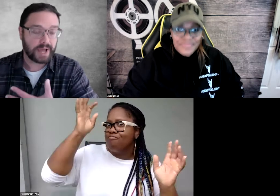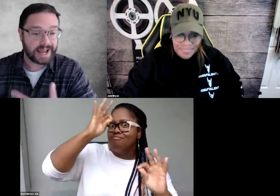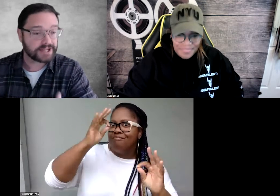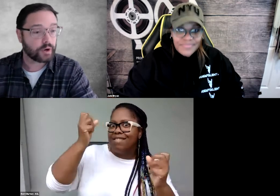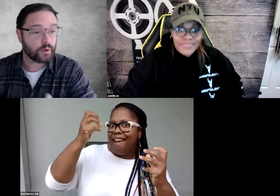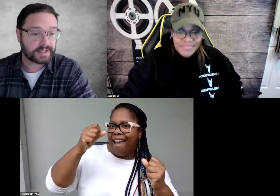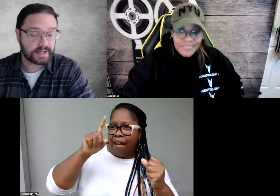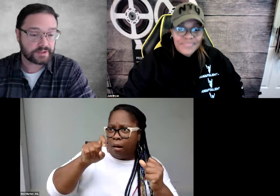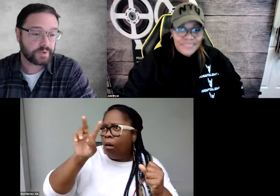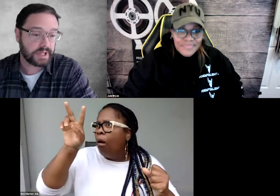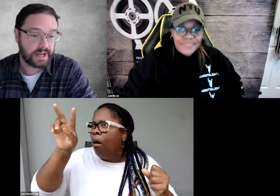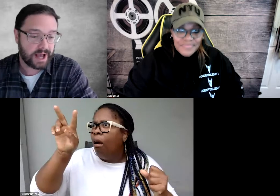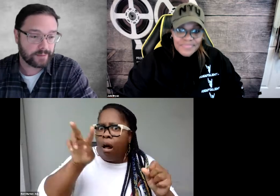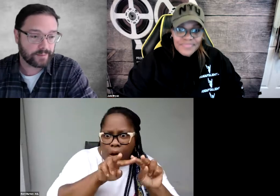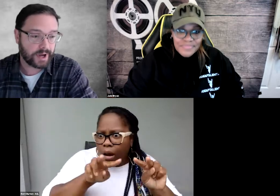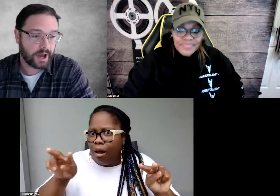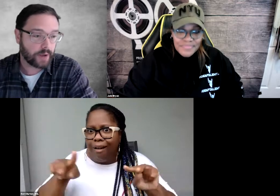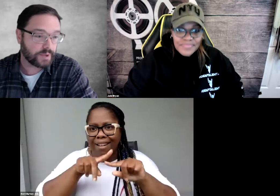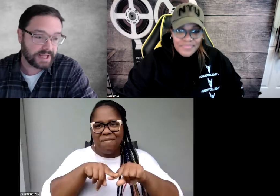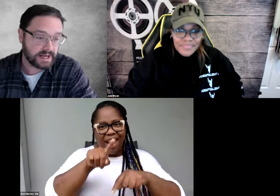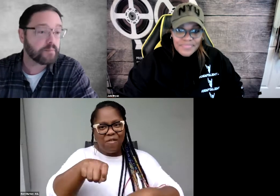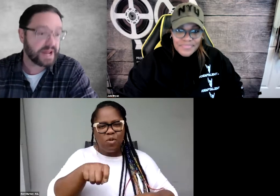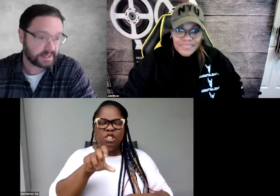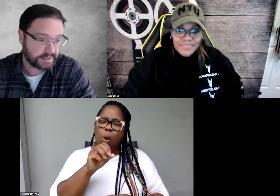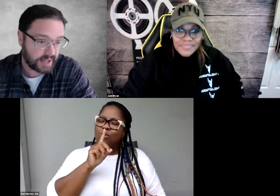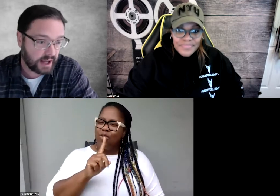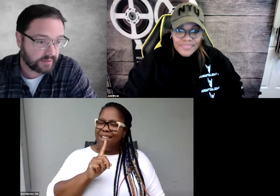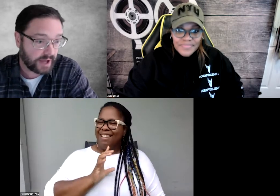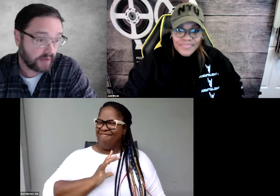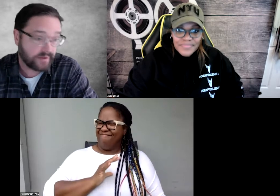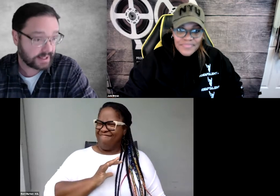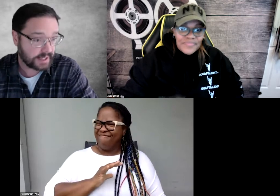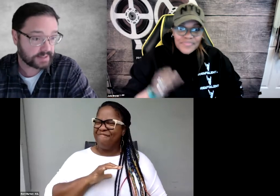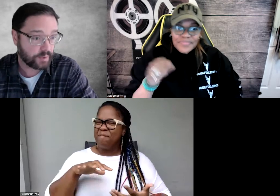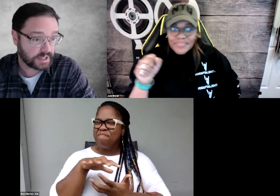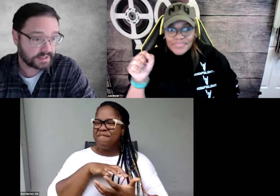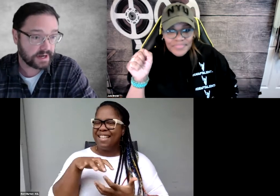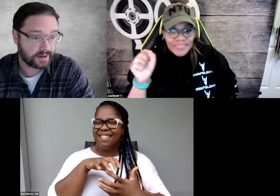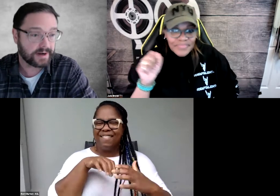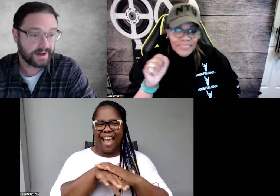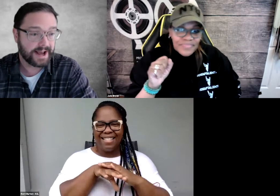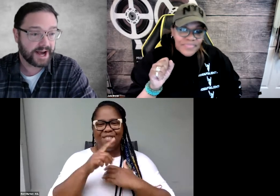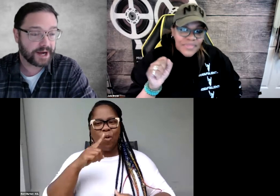And so it's really a really neat mix of access points there.